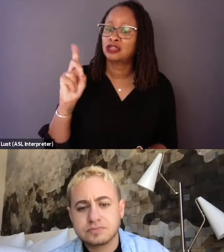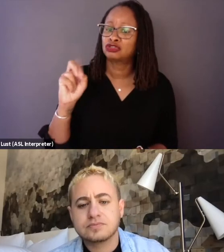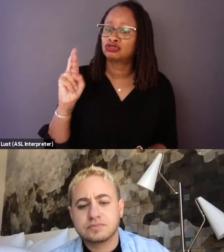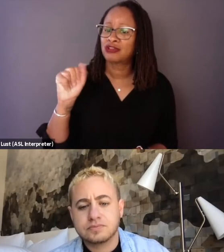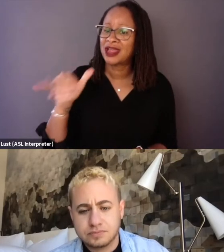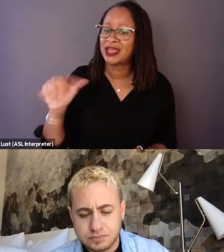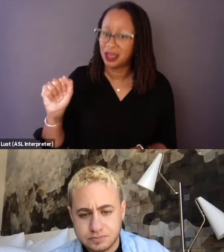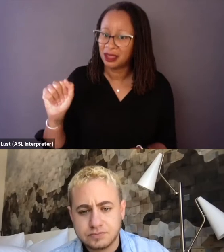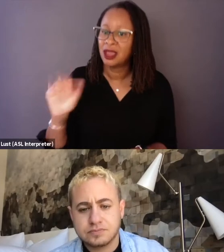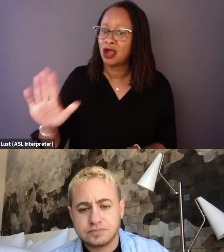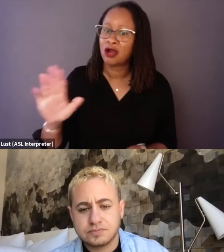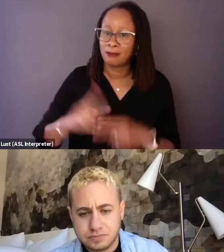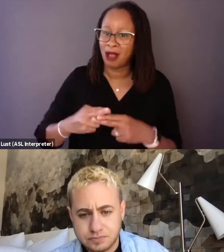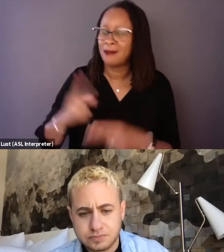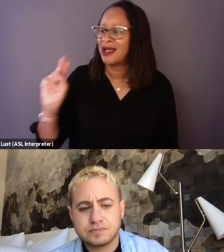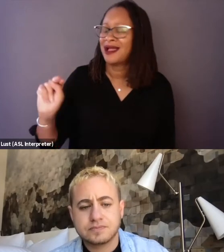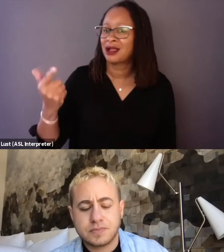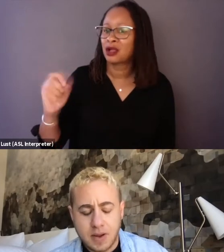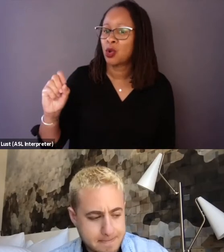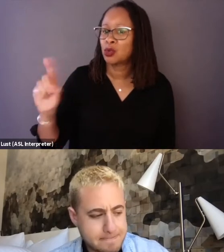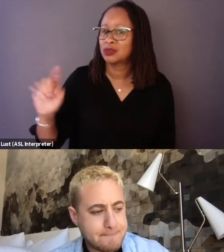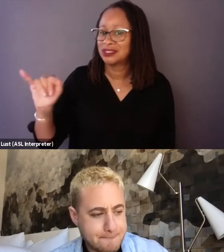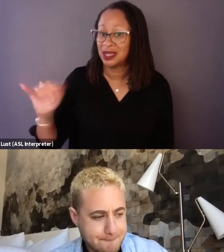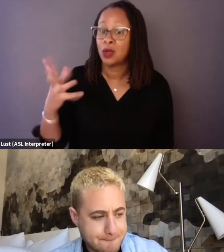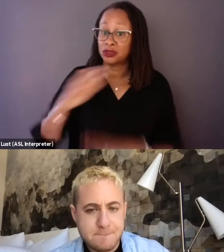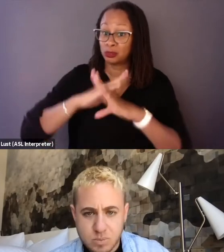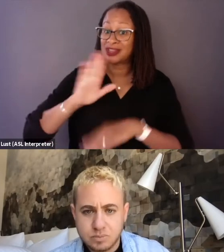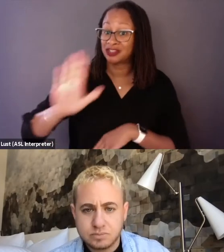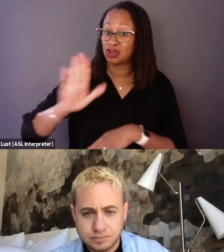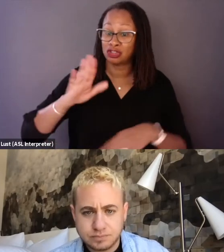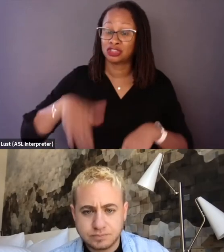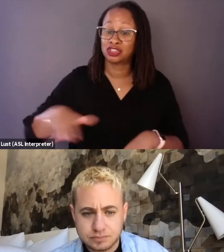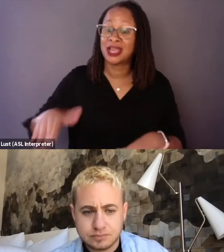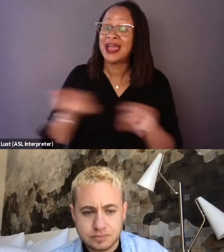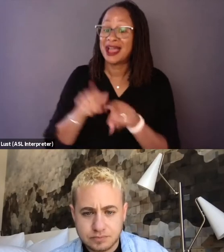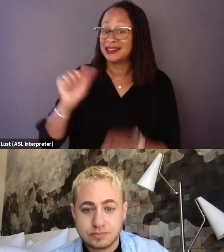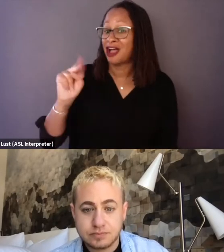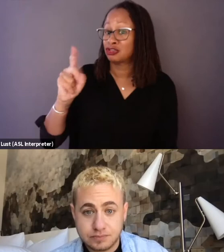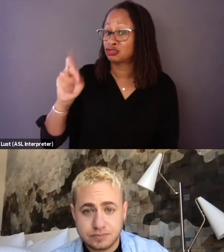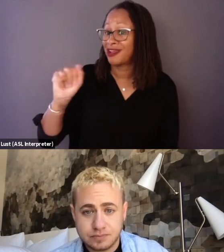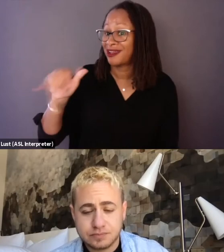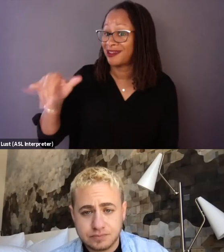about wanting to protect her child as Andraya is becoming kind of more public